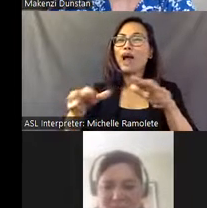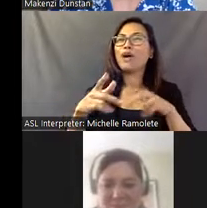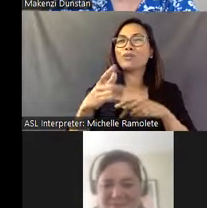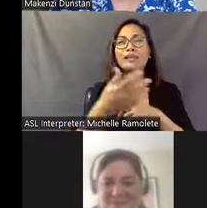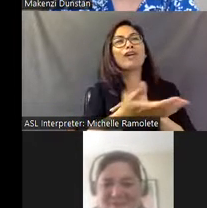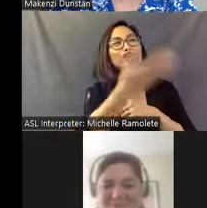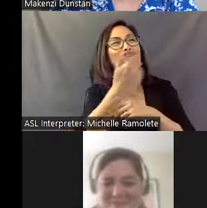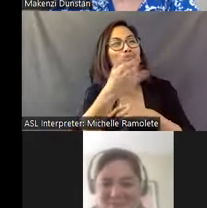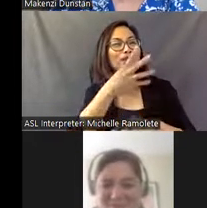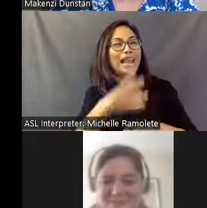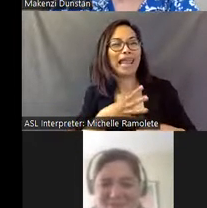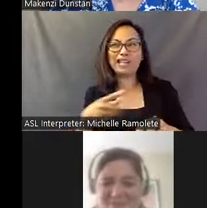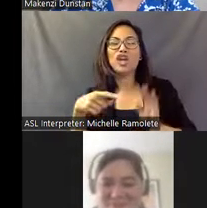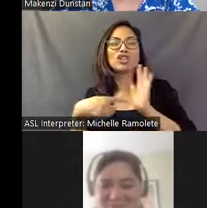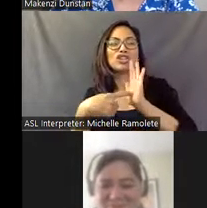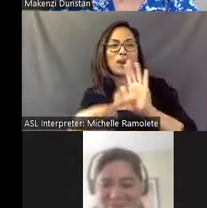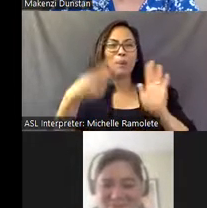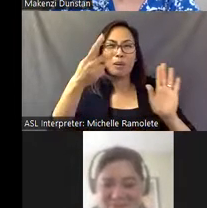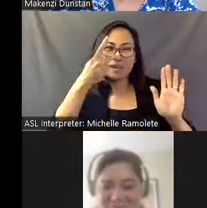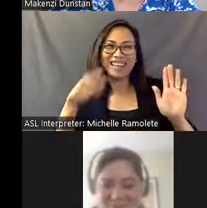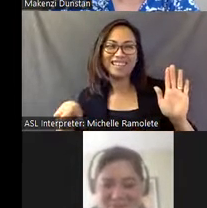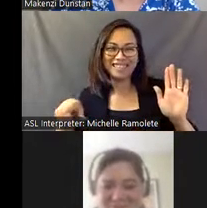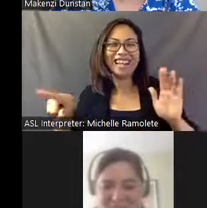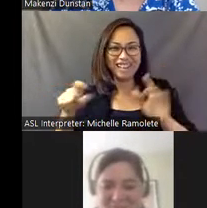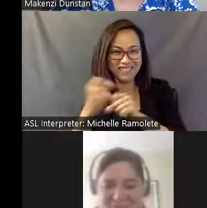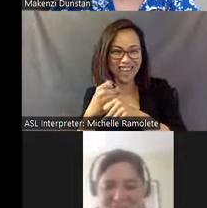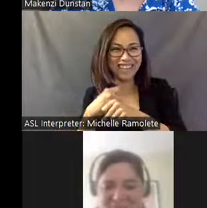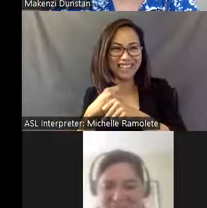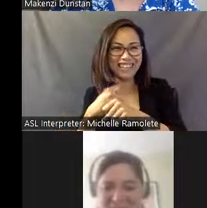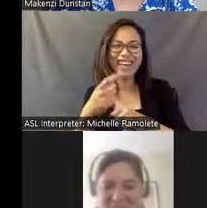to these ladies and embarrassed them on purpose. That's the story Fred tells me.